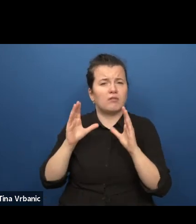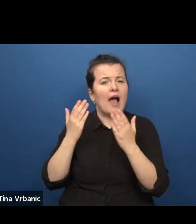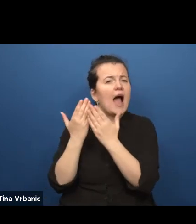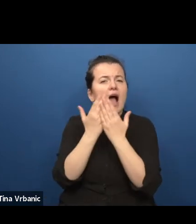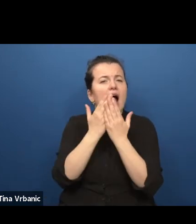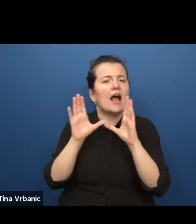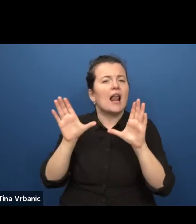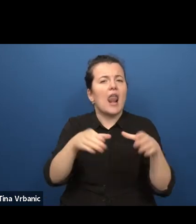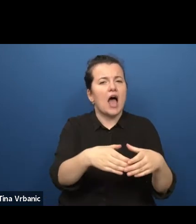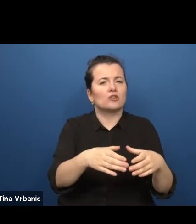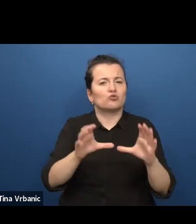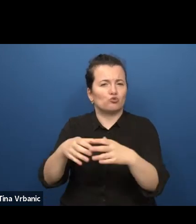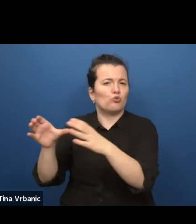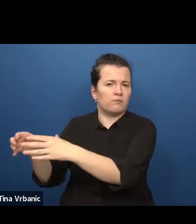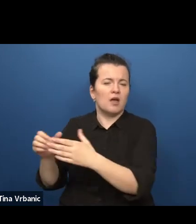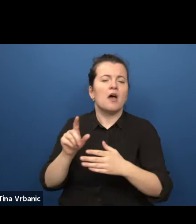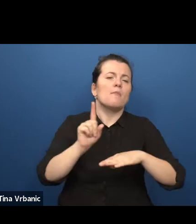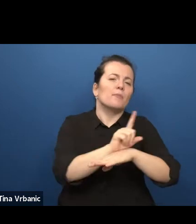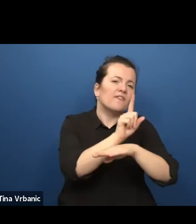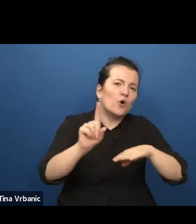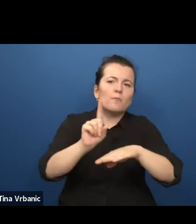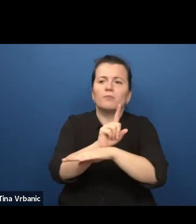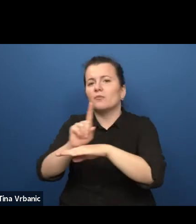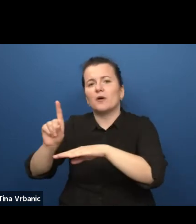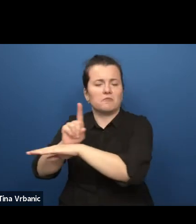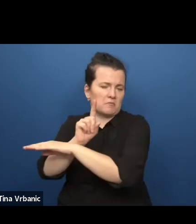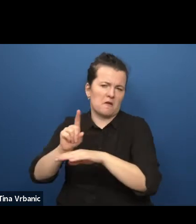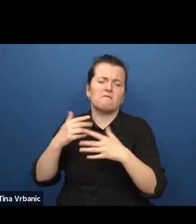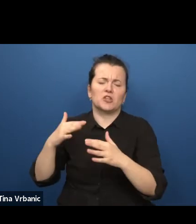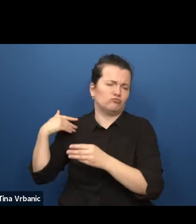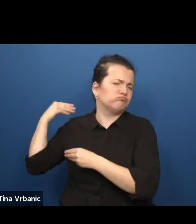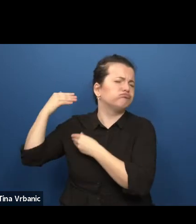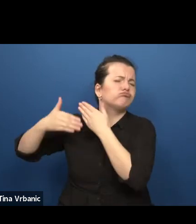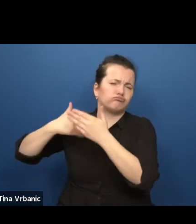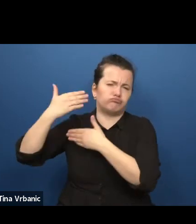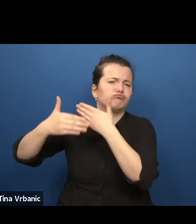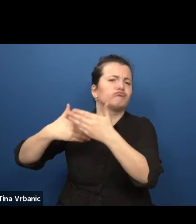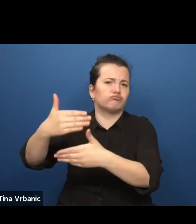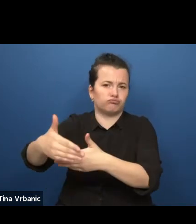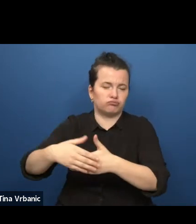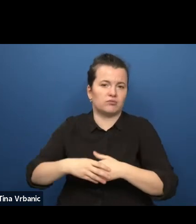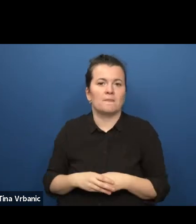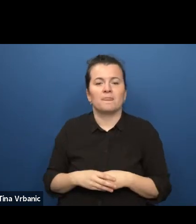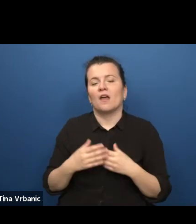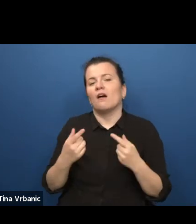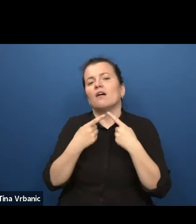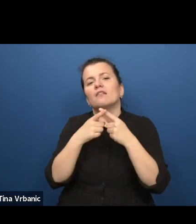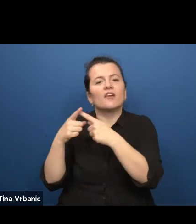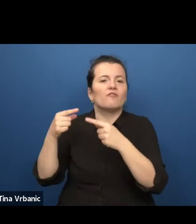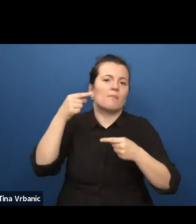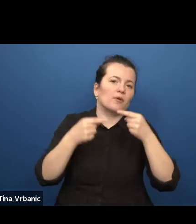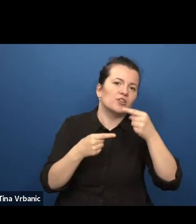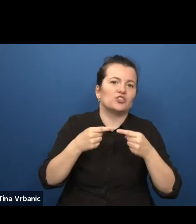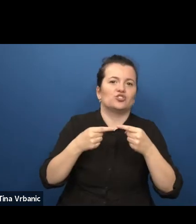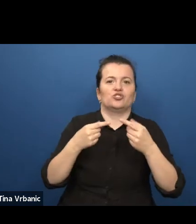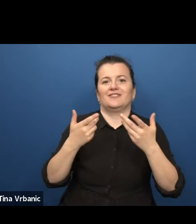originating from the social, political educational theatre that flourished in the seventies of last century